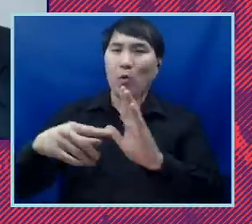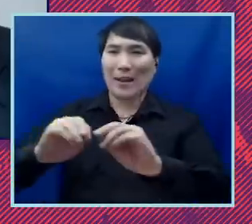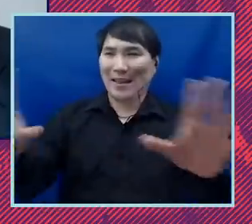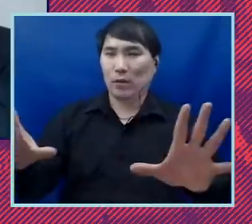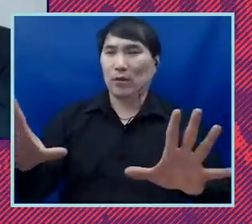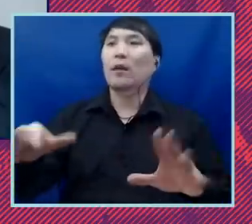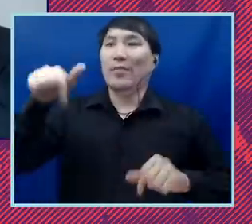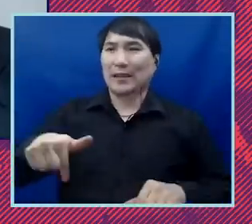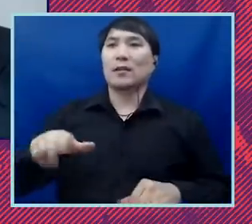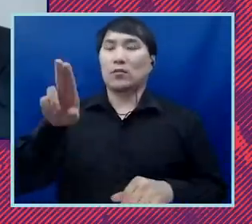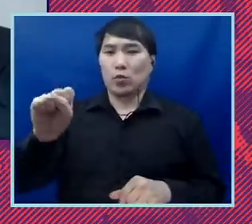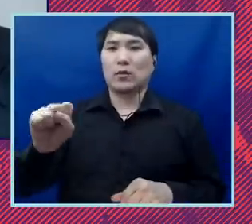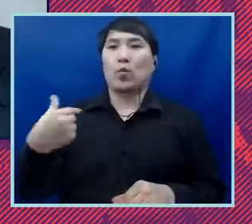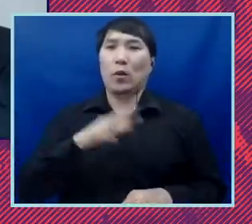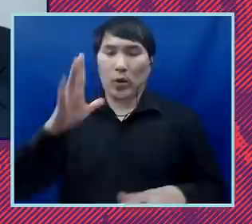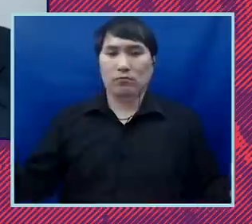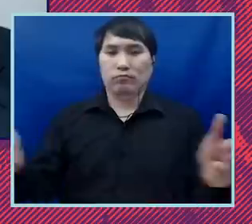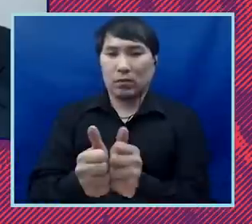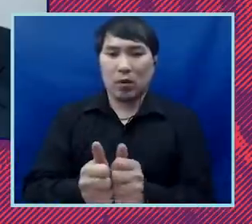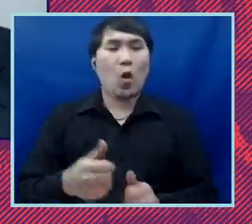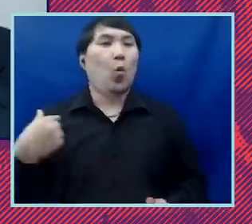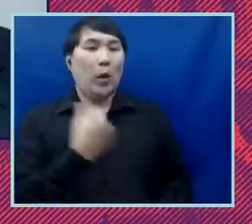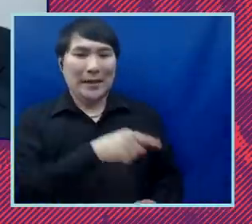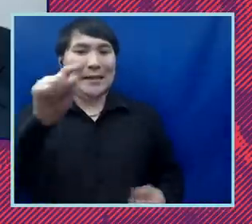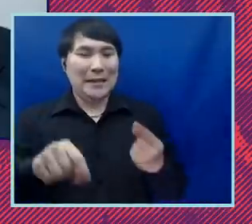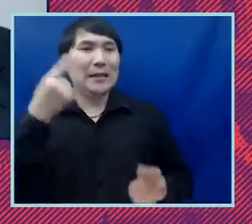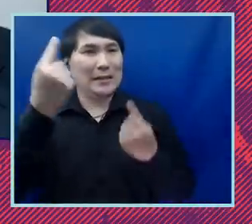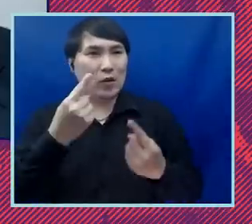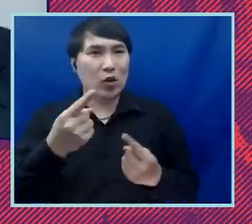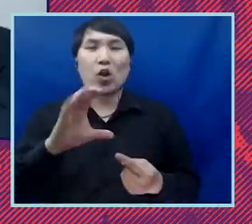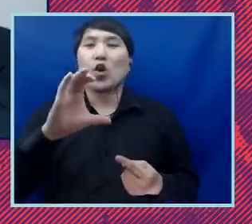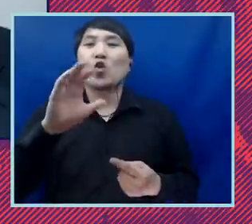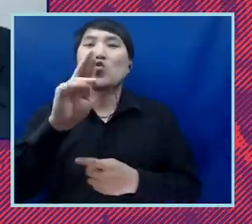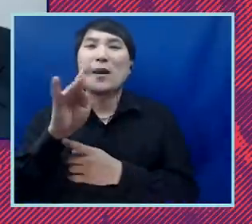down as one of the greatest things in what the criminal policies of our government, just like